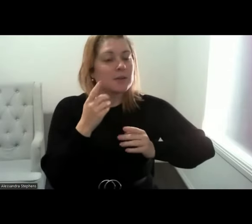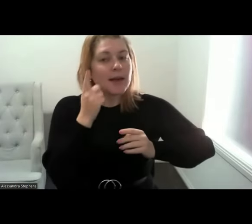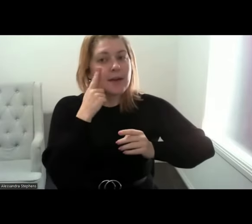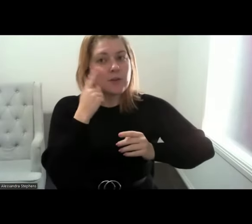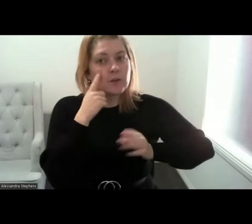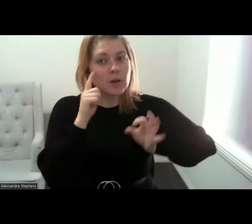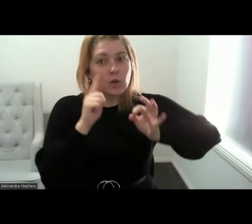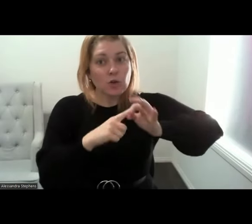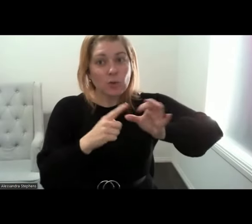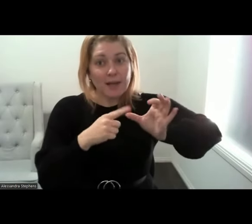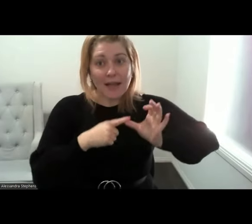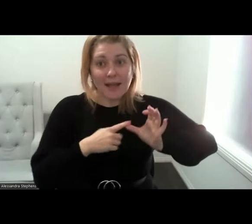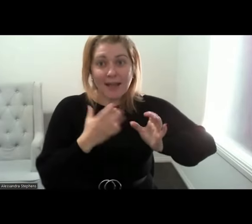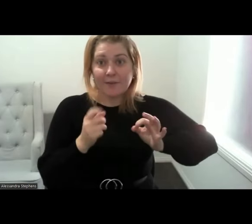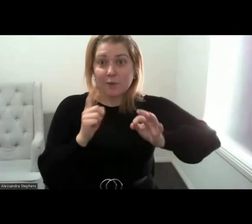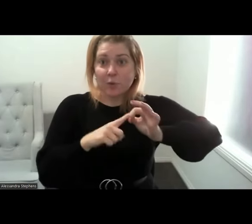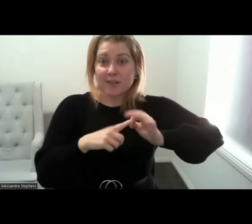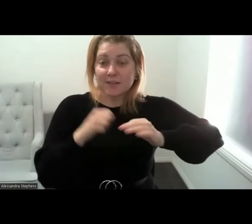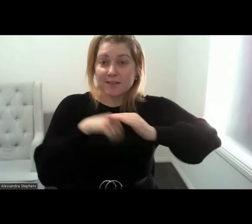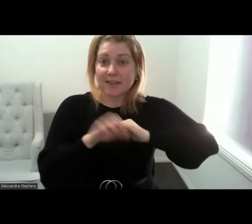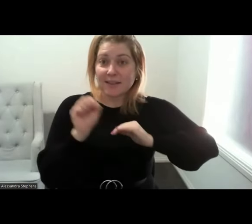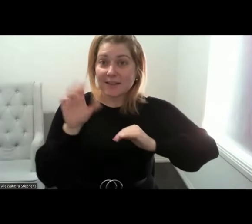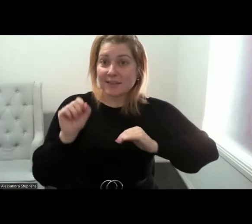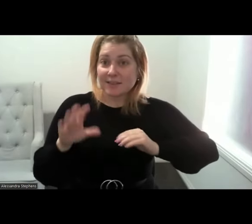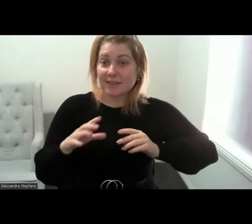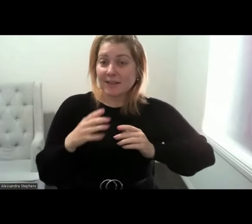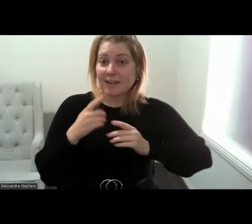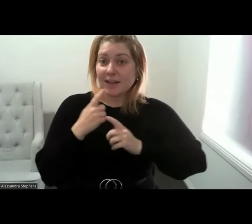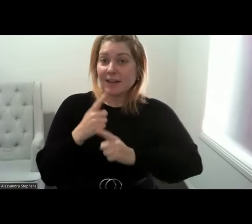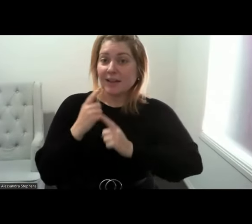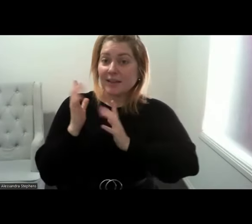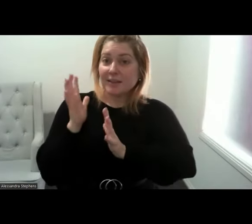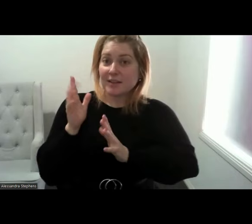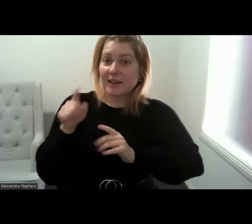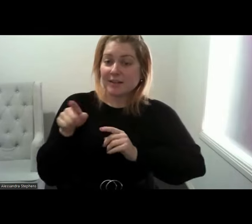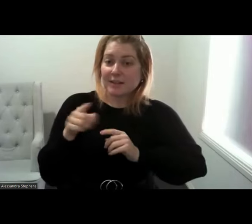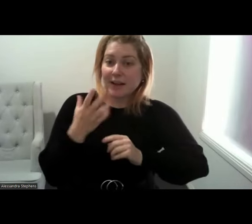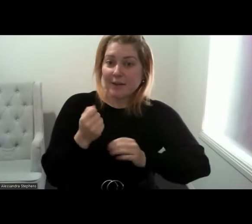questions that have come up in the chat. To have more than anything come up at all.